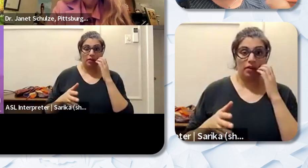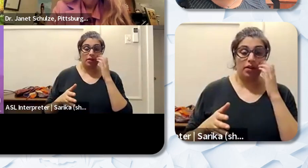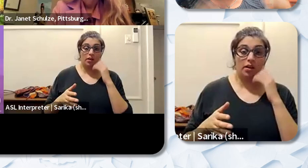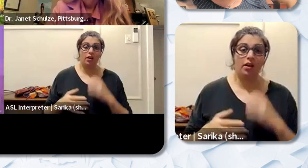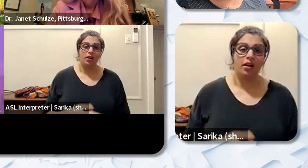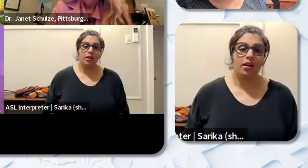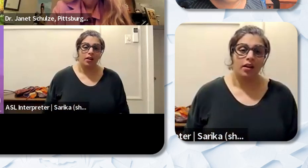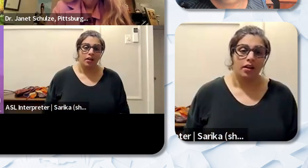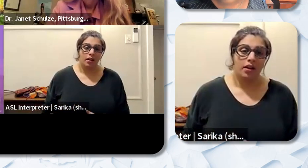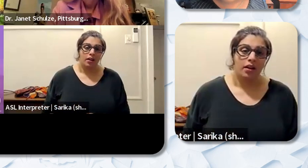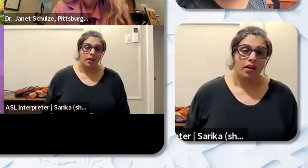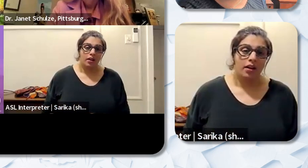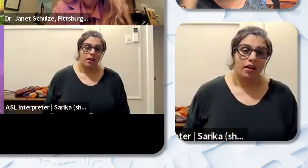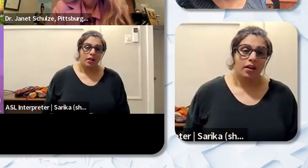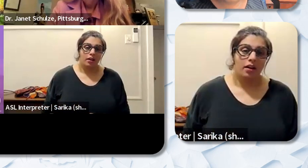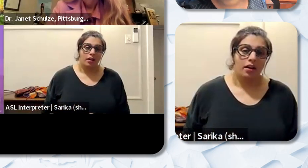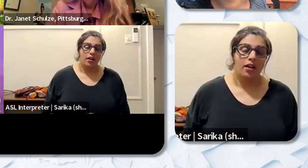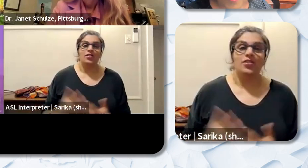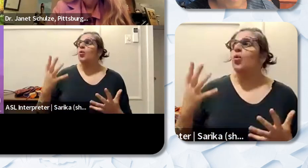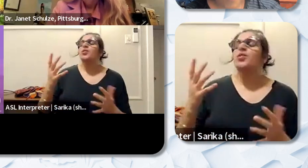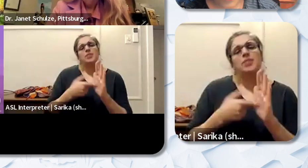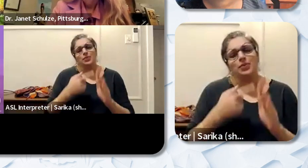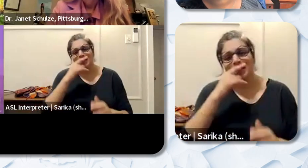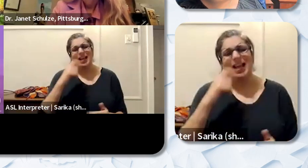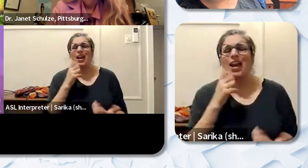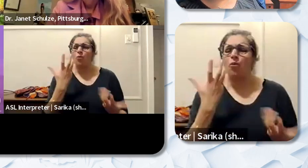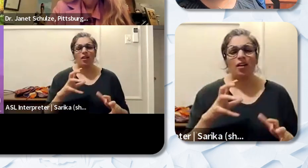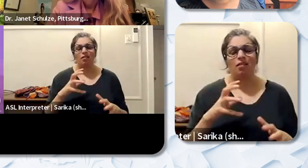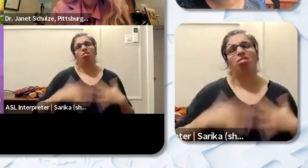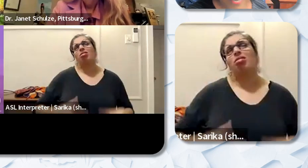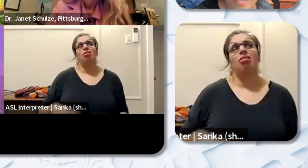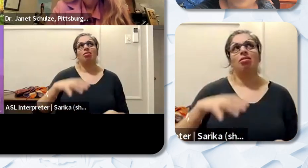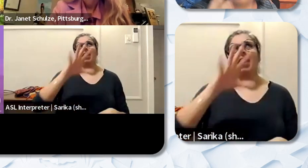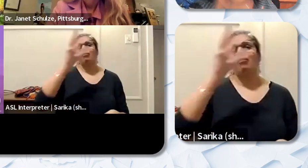said “Oh I want to be an India” “I said go for it.” So the mom went and got her a Sari. So those